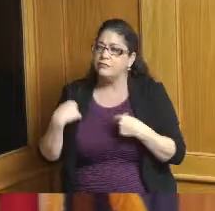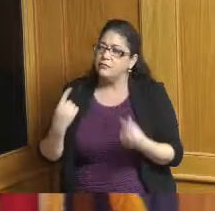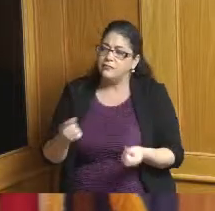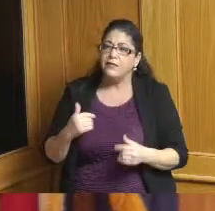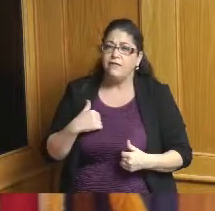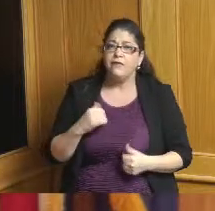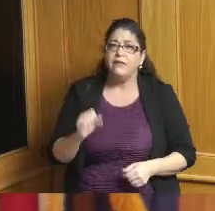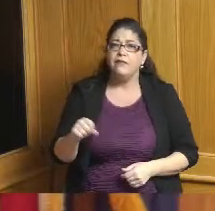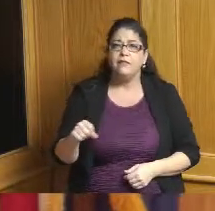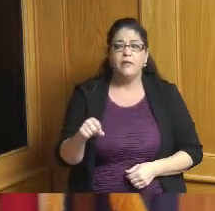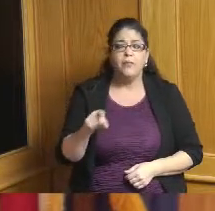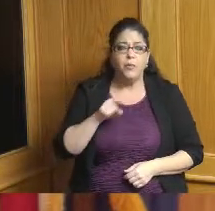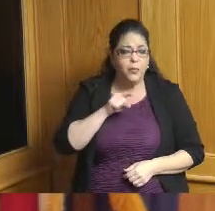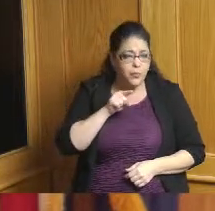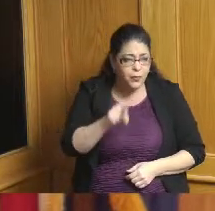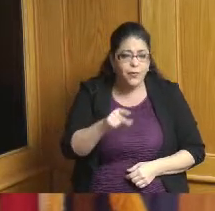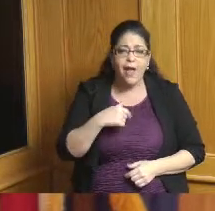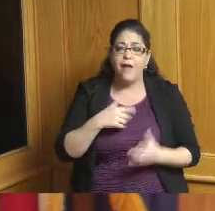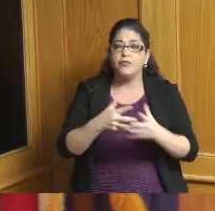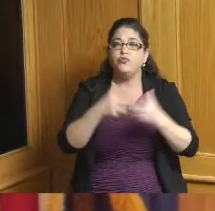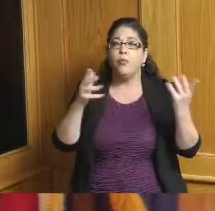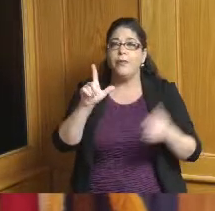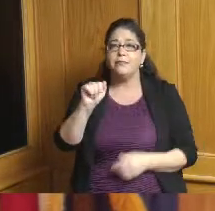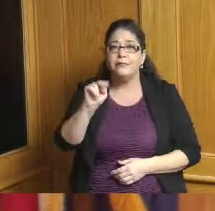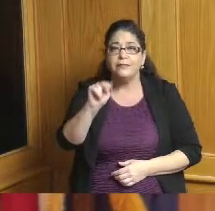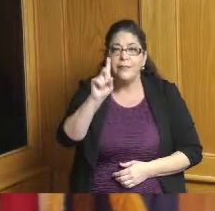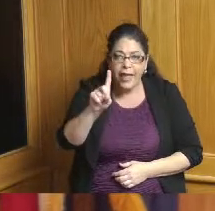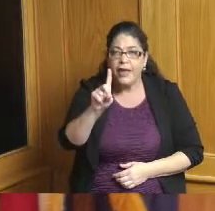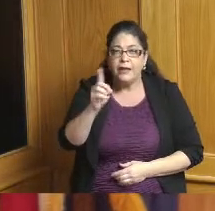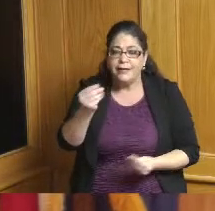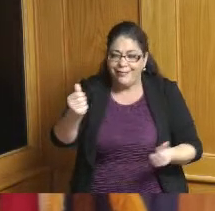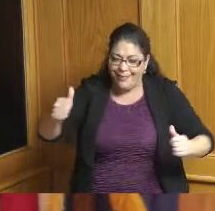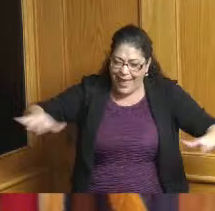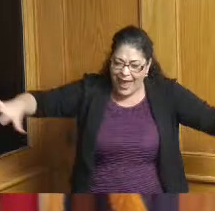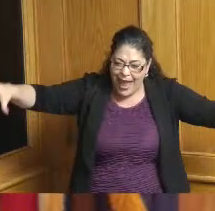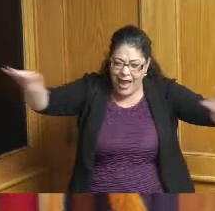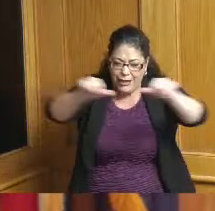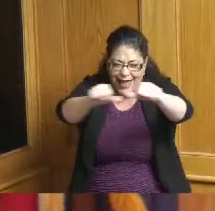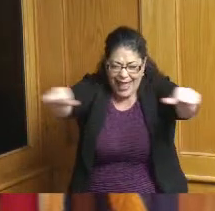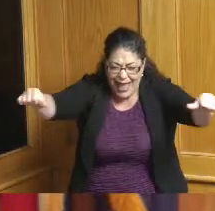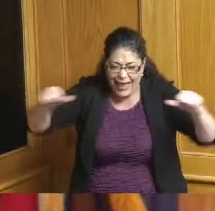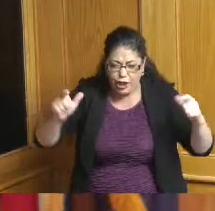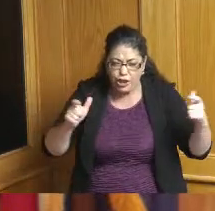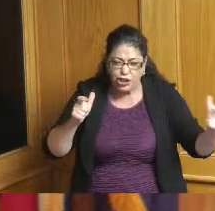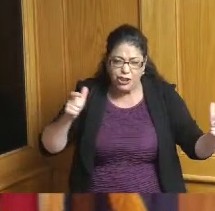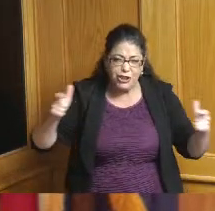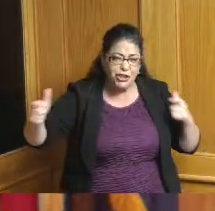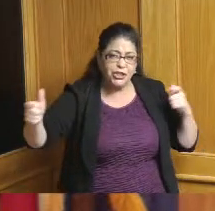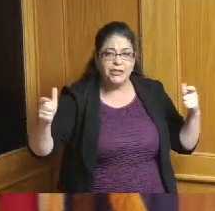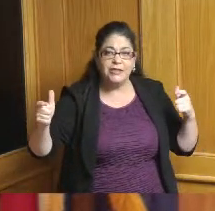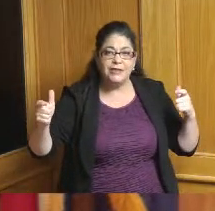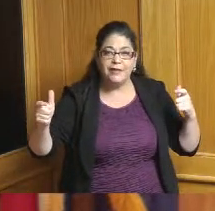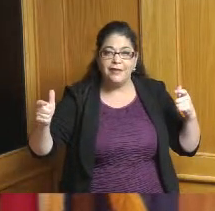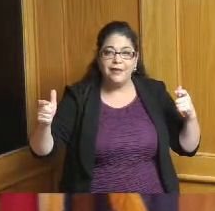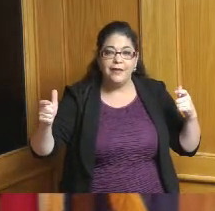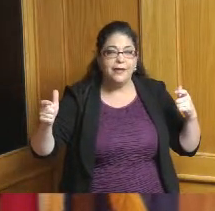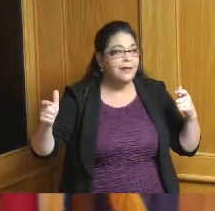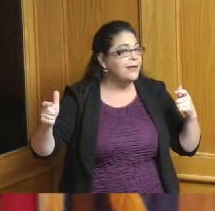you have so much land I mean just acres we could just get rid of that forest fair mall I mean we